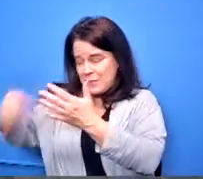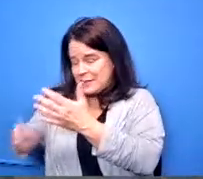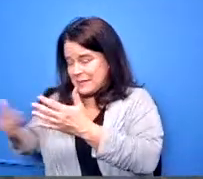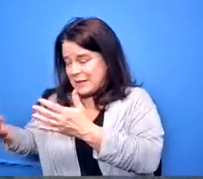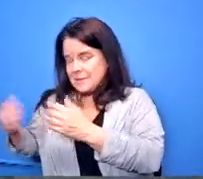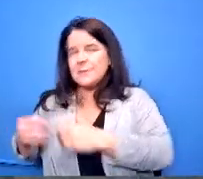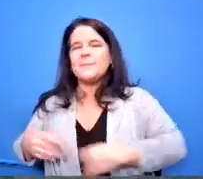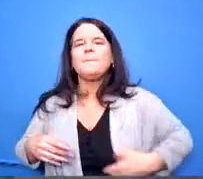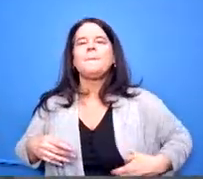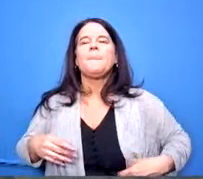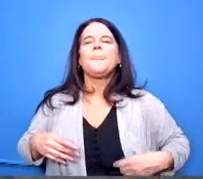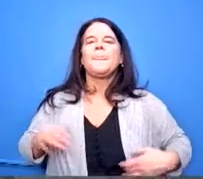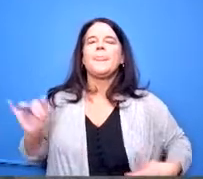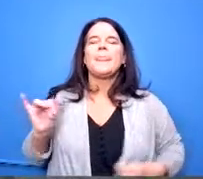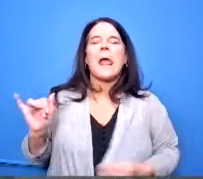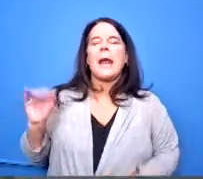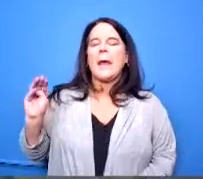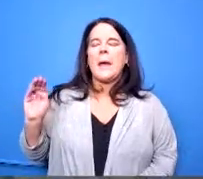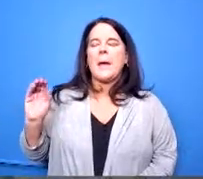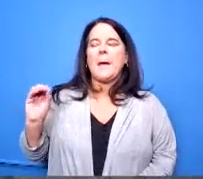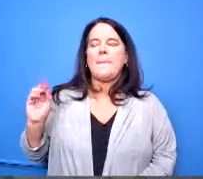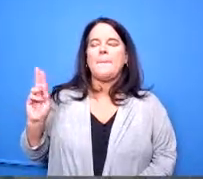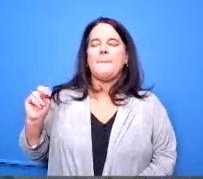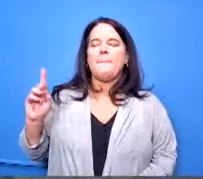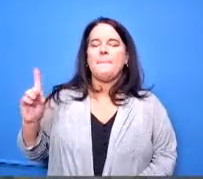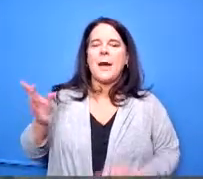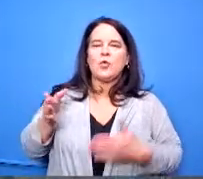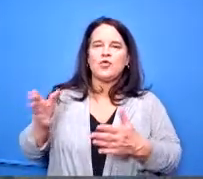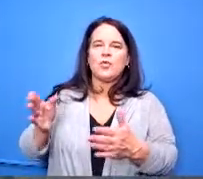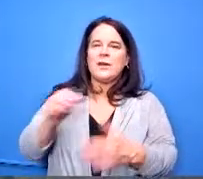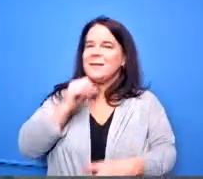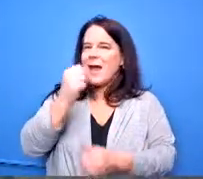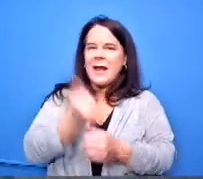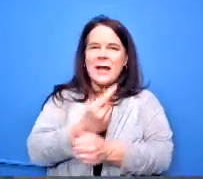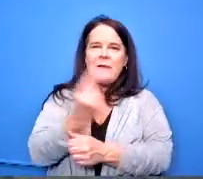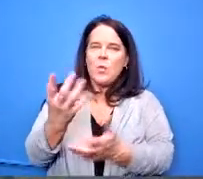even with mound street i mean not everybody wants to go to school right now i mean it's it's a